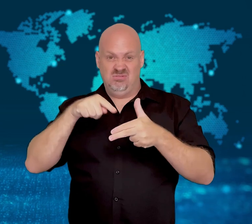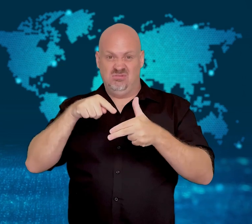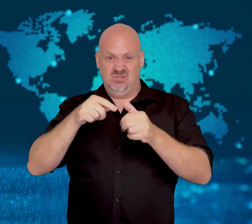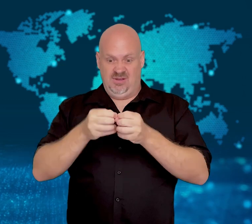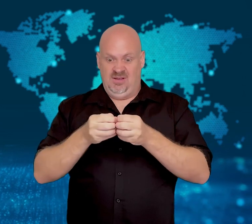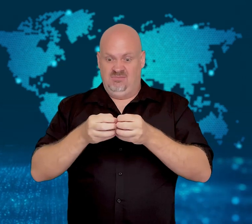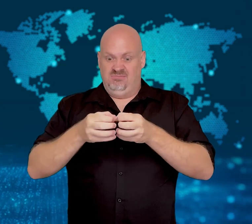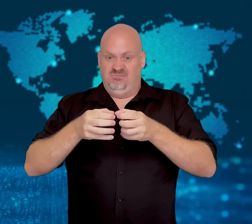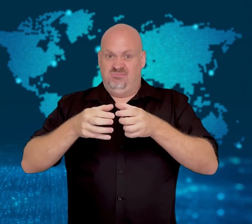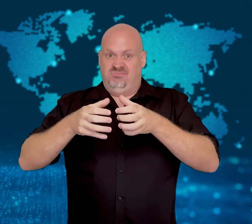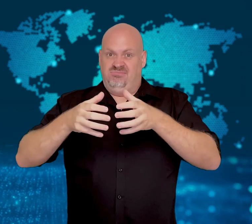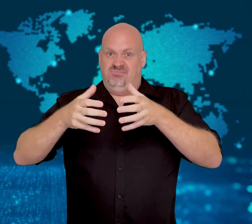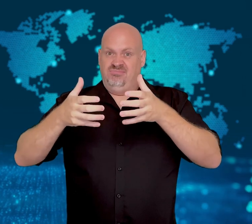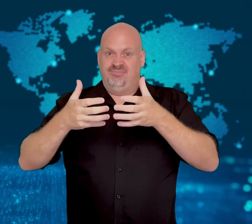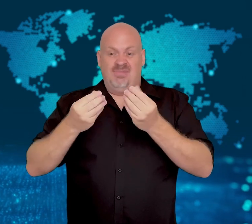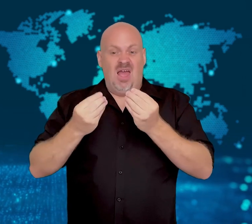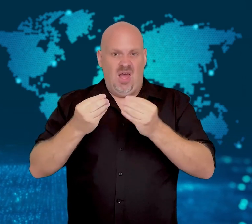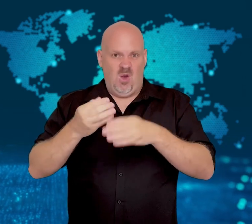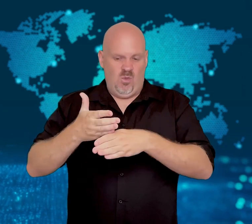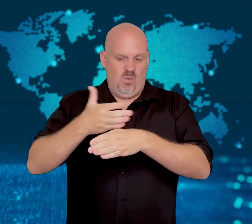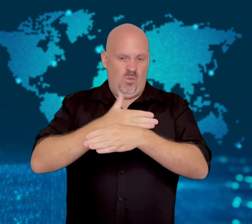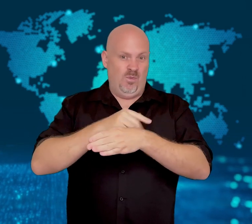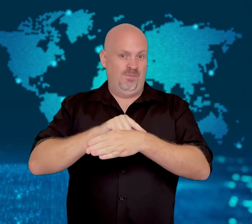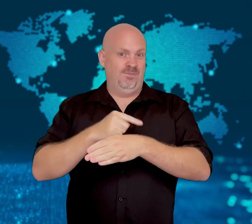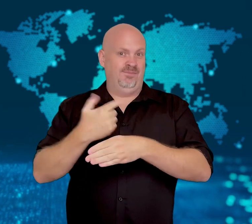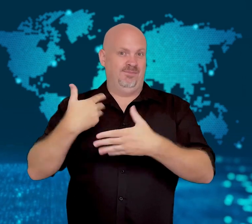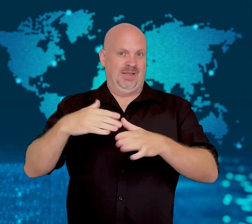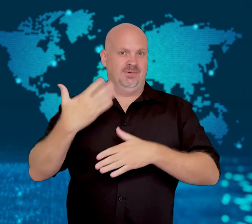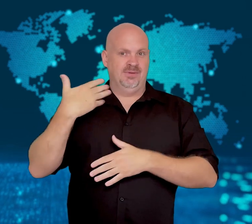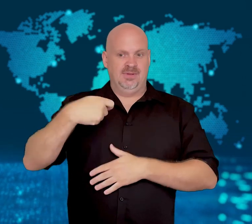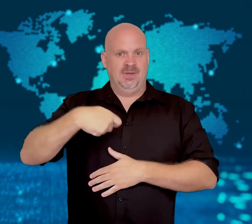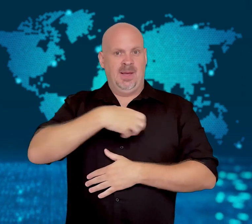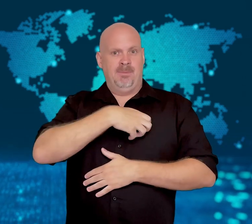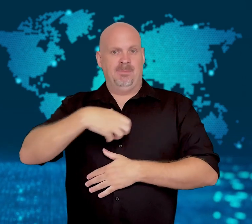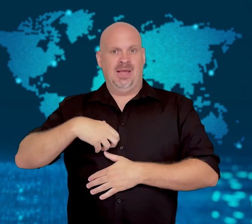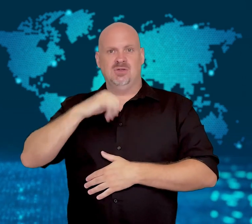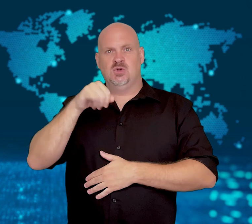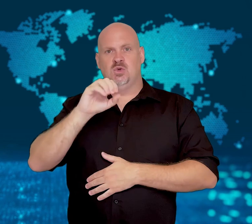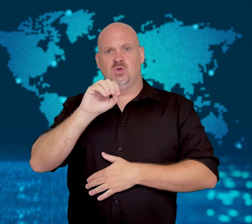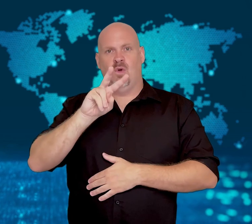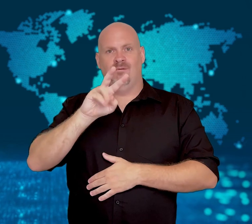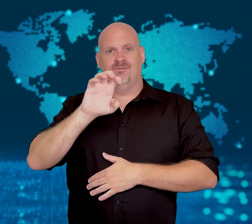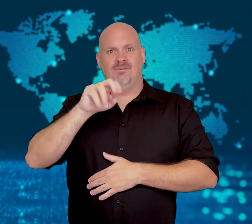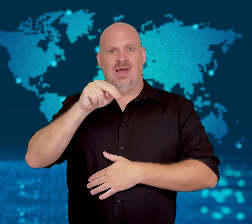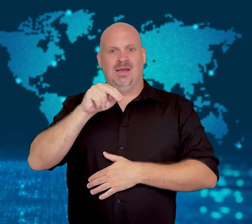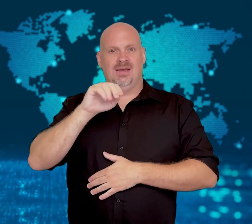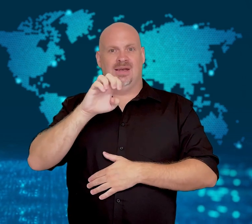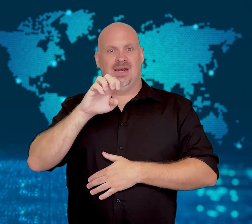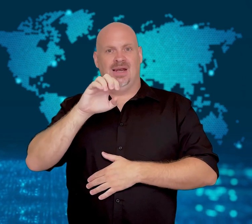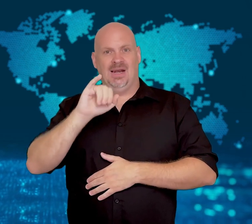Gang violence has increased since the assassination of